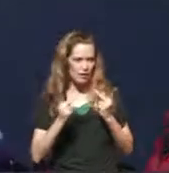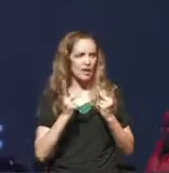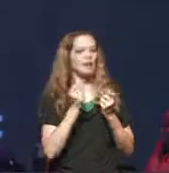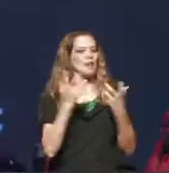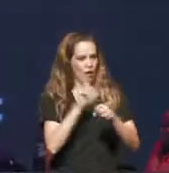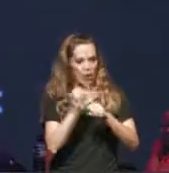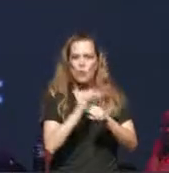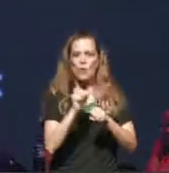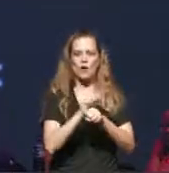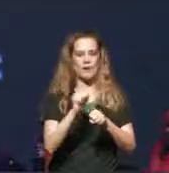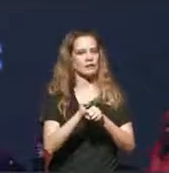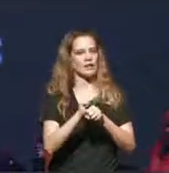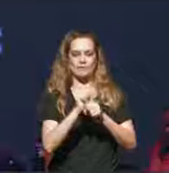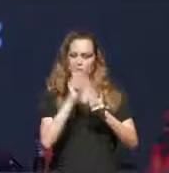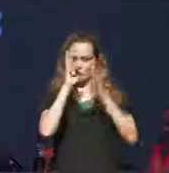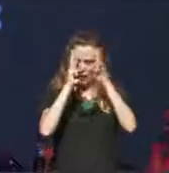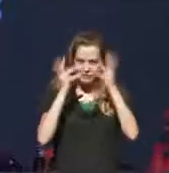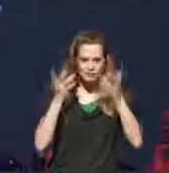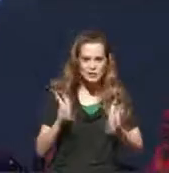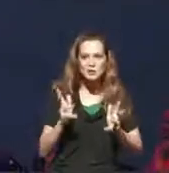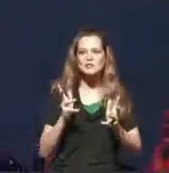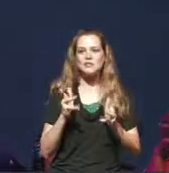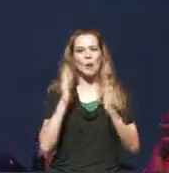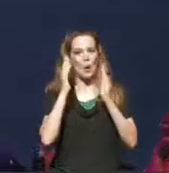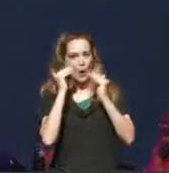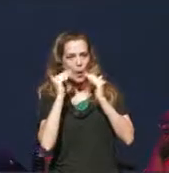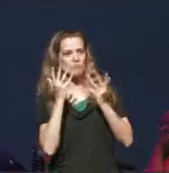has already been created. Work that we hope you'll tell us about that we for